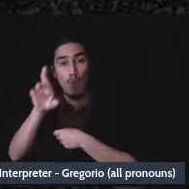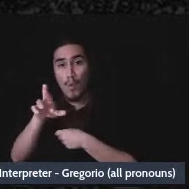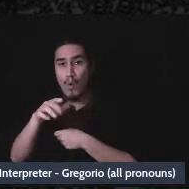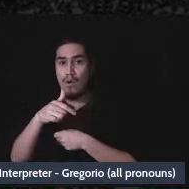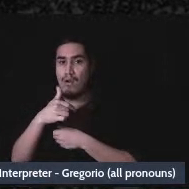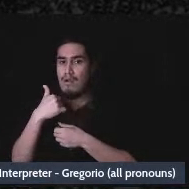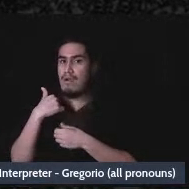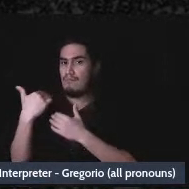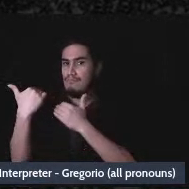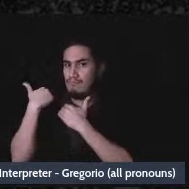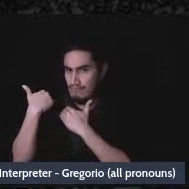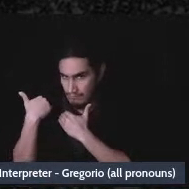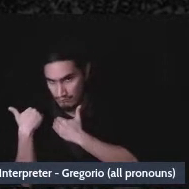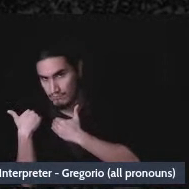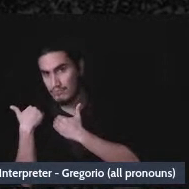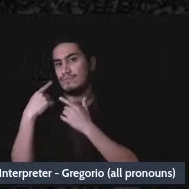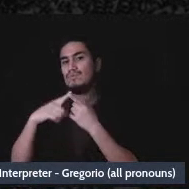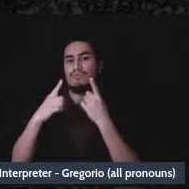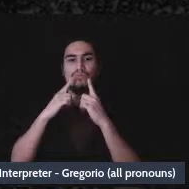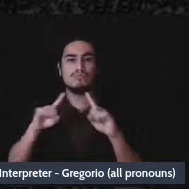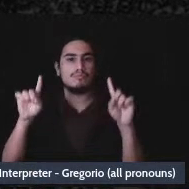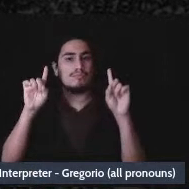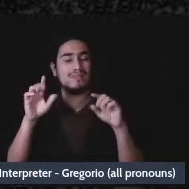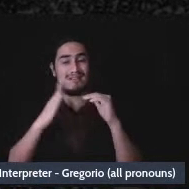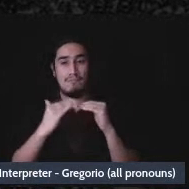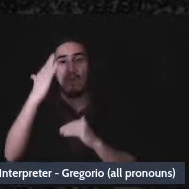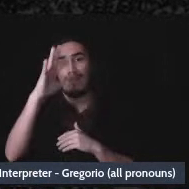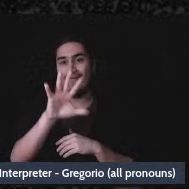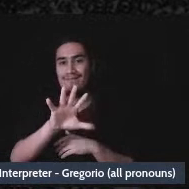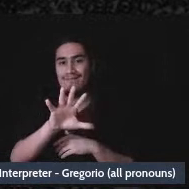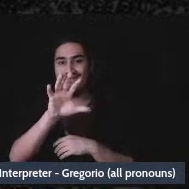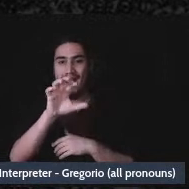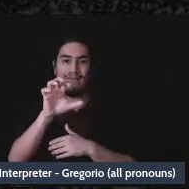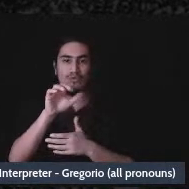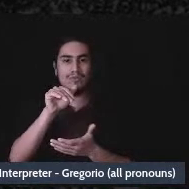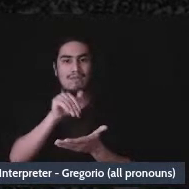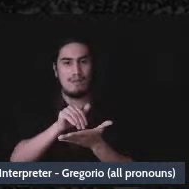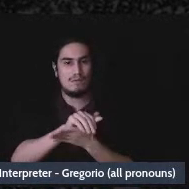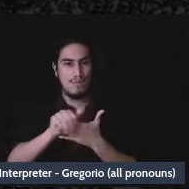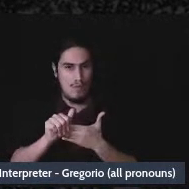do so it's over five hundred thousand dollars that has moved through the account since we started?